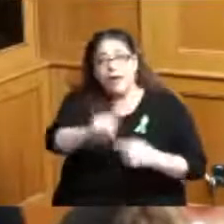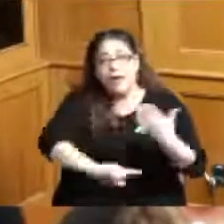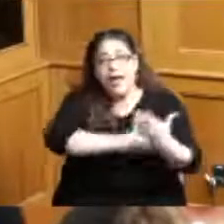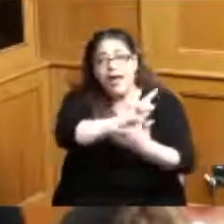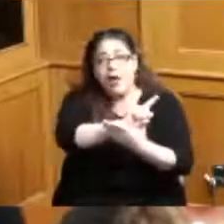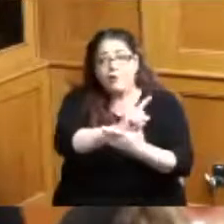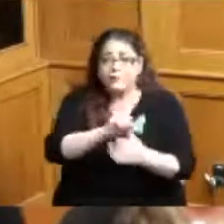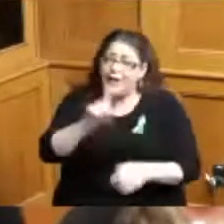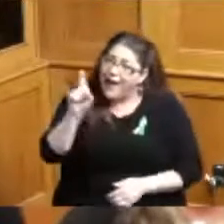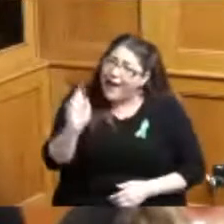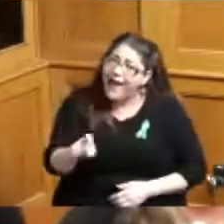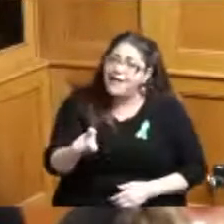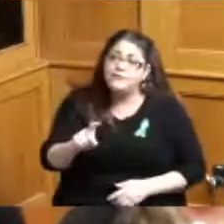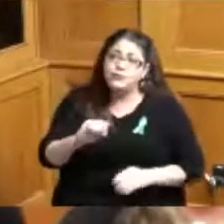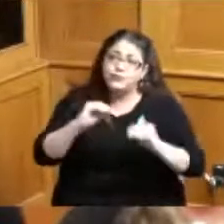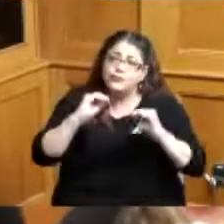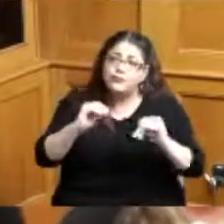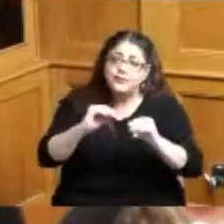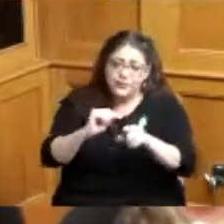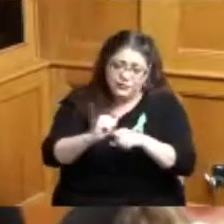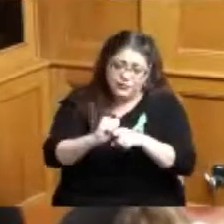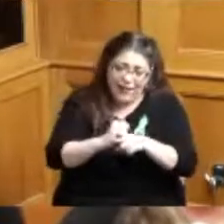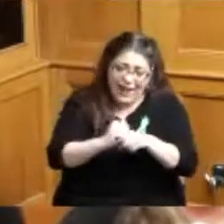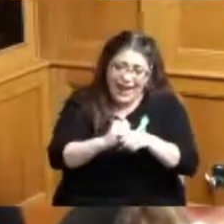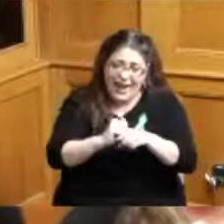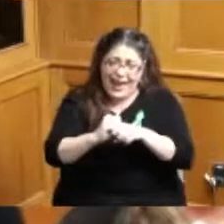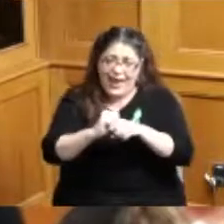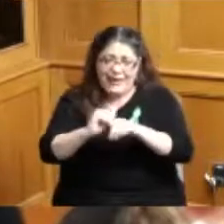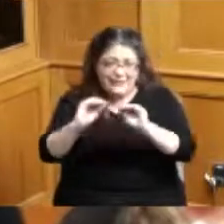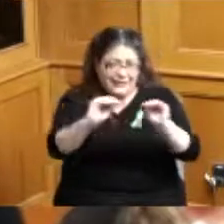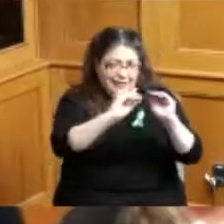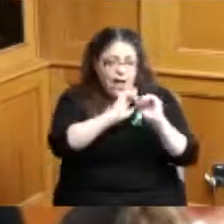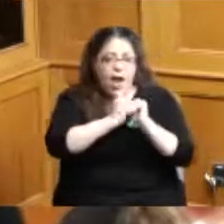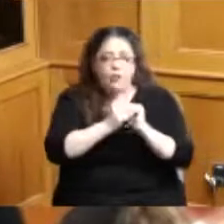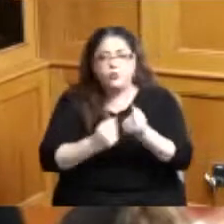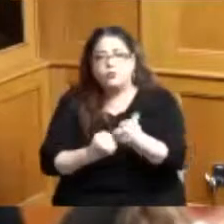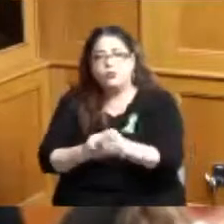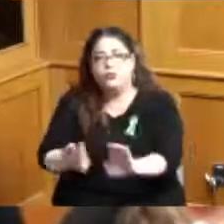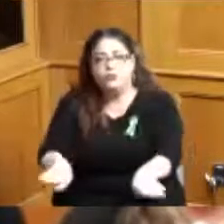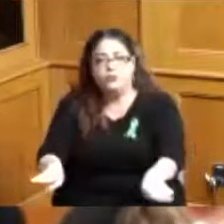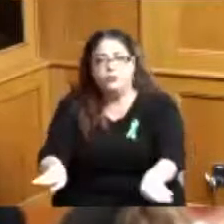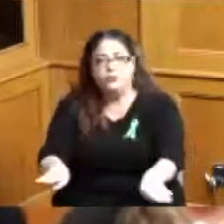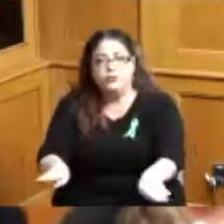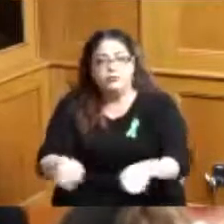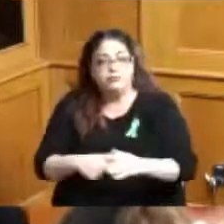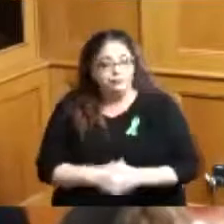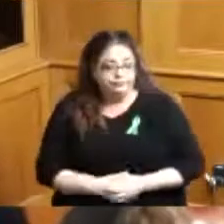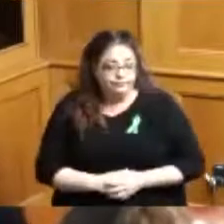before they can enter a classroom and support the children I've provided and I will leave it here